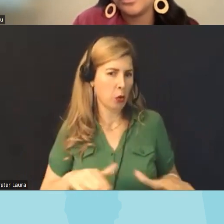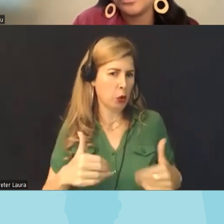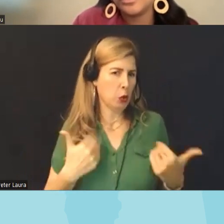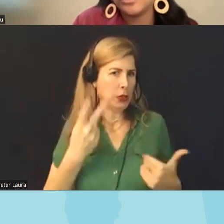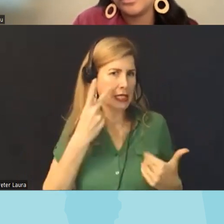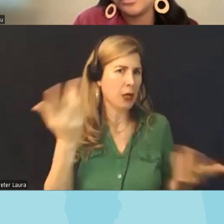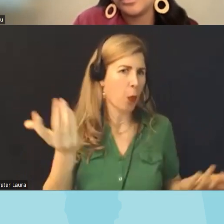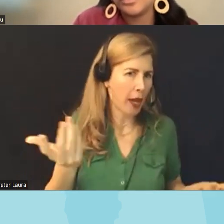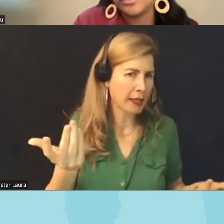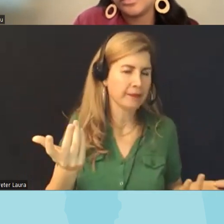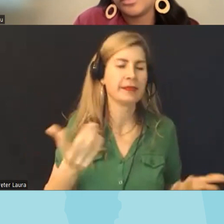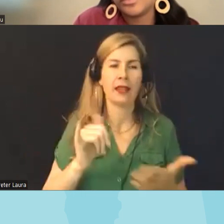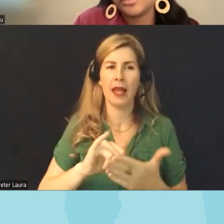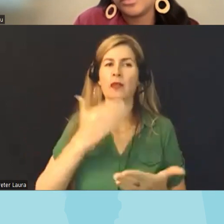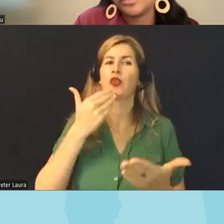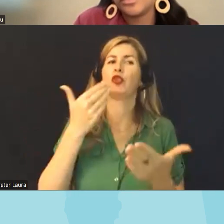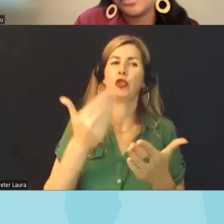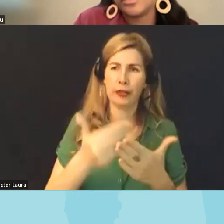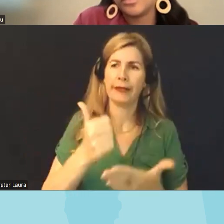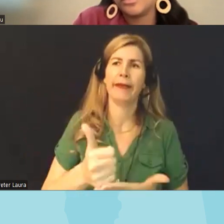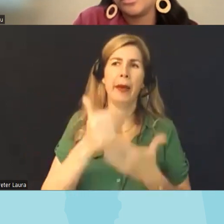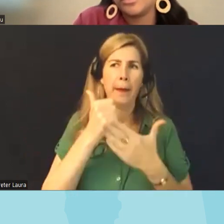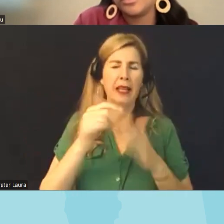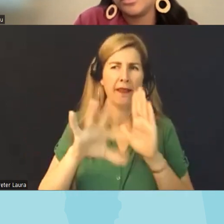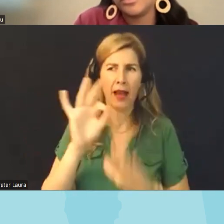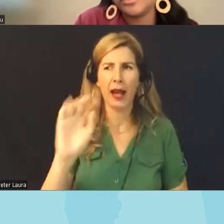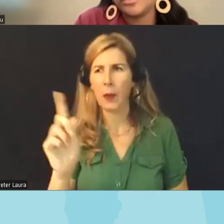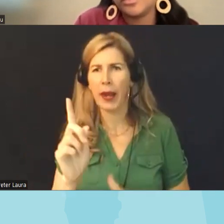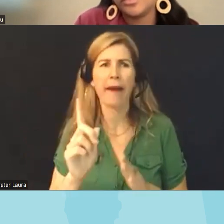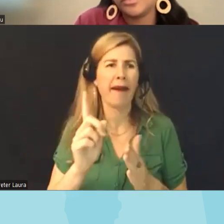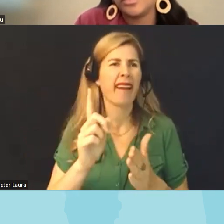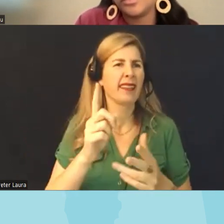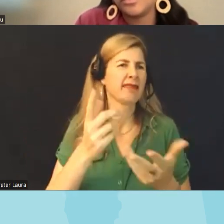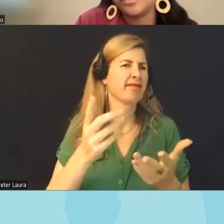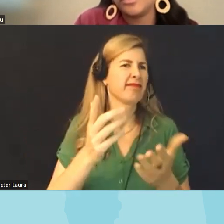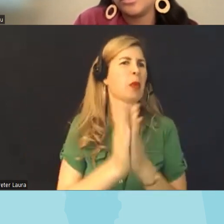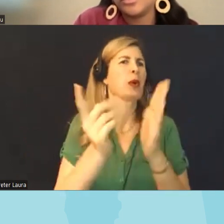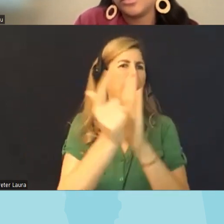I think that those are all great resources so uh I think one the biggest question we got um